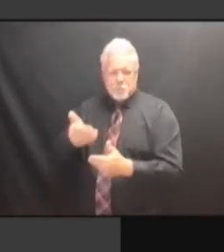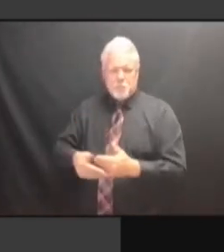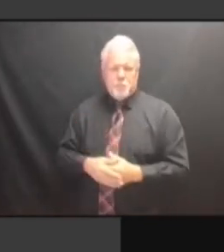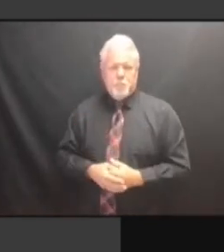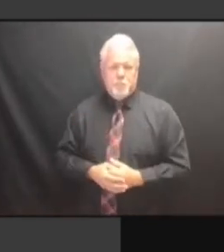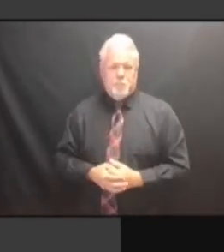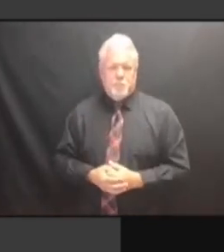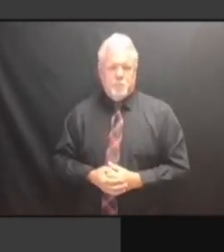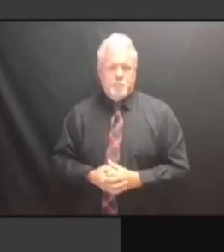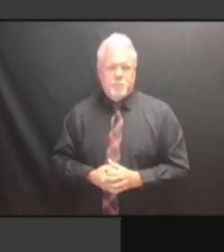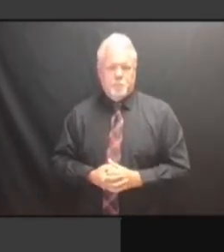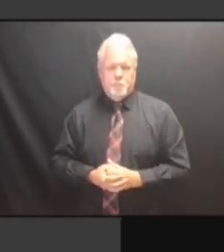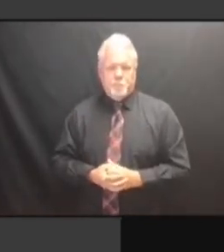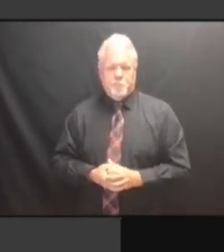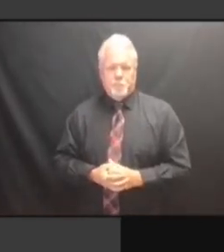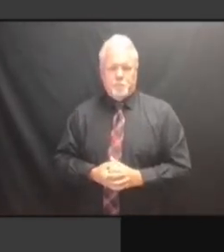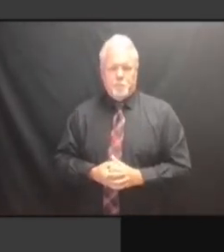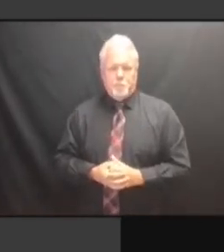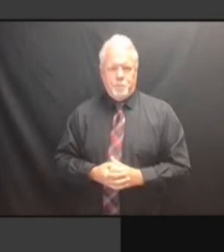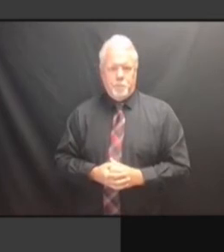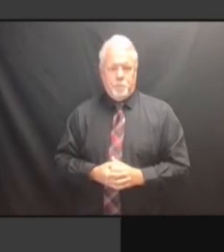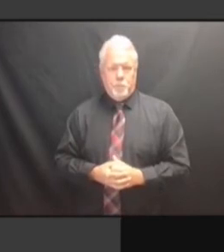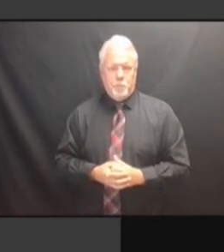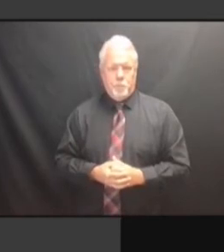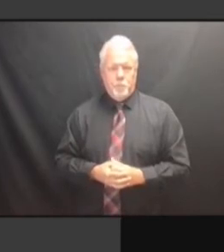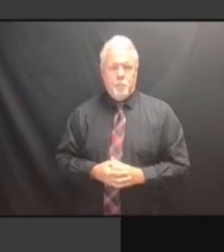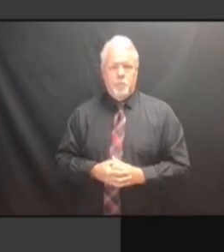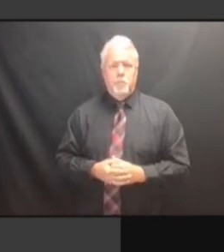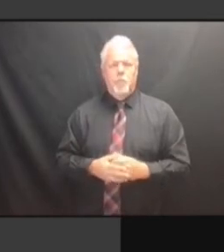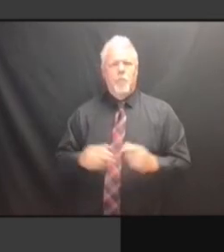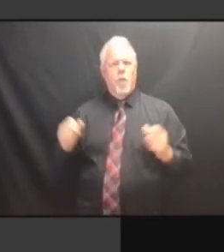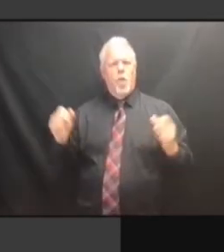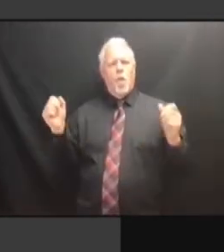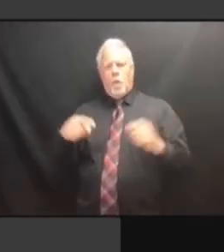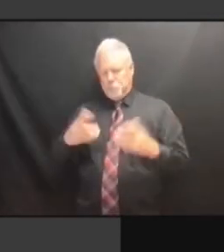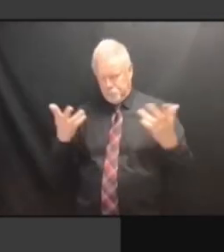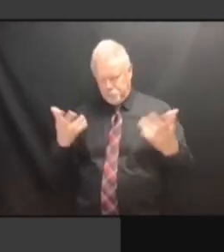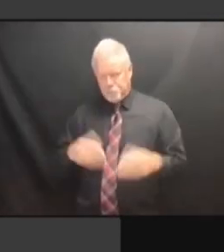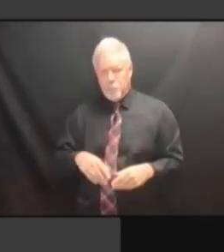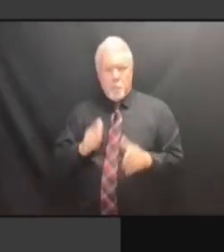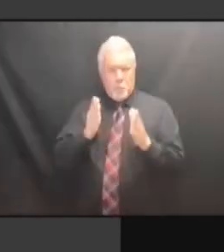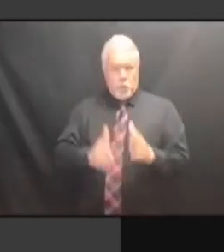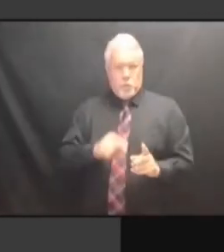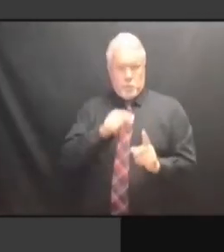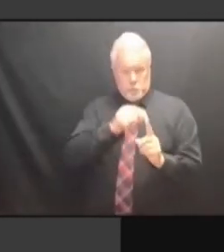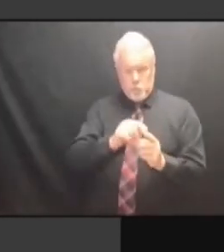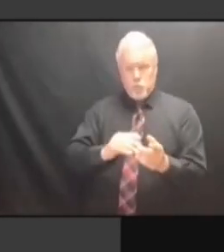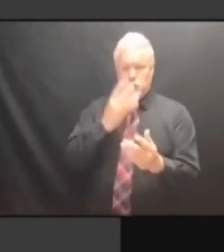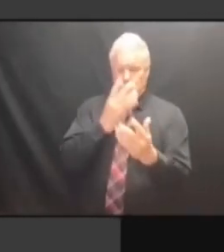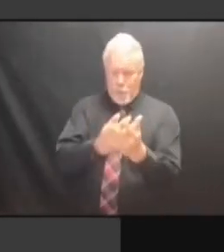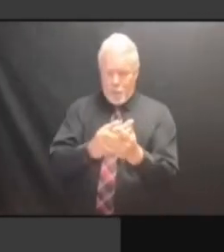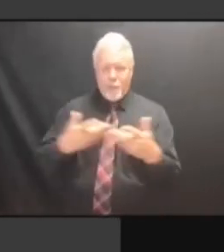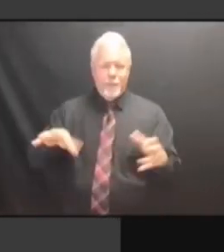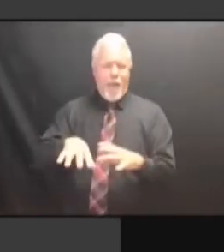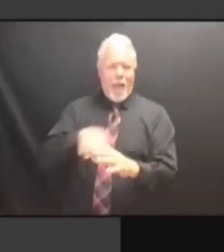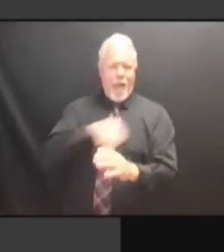IF SOMEONE IS INCARCERATED, THEY'RE IF SOMEONE IS INCARCERATED, THEY'RE RELEASED, IF SOMEONE IS INCARCERATED, THEY'RE RELEASED, THEY IF SOMEONE IS INCARCERATED, THEY'RE RELEASED, THEY REGISTER, THEY'RE RELEASED, THEY REGISTER, THEY'RE RELEASED, THEY REGISTER, THEY THEY'RE RELEASED, THEY REGISTER, THEY GET THEY'RE RELEASED, THEY REGISTER, THEY GET PUT THEY'RE RELEASED, THEY REGISTER, THEY GET PUT BACK THEY'RE RELEASED, THEY REGISTER, THEY GET PUT BACK IN, THEY'RE RELEASED, THEY REGISTER, THEY GET PUT BACK IN, THEY THEY'RE RELEASED, THEY REGISTER, THEY GET PUT BACK IN, THEY COME THEY GET PUT BACK IN, THEY COME THEY GET PUT BACK IN, THEY COME OUT, THEY GET PUT BACK IN, THEY COME OUT, THEY THEY GET PUT BACK IN, THEY COME OUT, THEY HAVE THEY GET PUT BACK IN, THEY COME OUT, THEY HAVE TO THEY GET PUT BACK IN, THEY COME OUT, THEY HAVE TO REGISTER THEY GET PUT BACK IN, THEY COME OUT, THEY HAVE TO REGISTER AGAIN OUT, THEY HAVE TO REGISTER AGAIN OUT, THEY HAVE TO REGISTER AGAIN THE OUT, THEY HAVE TO REGISTER AGAIN THE SECOND OUT, THEY HAVE TO REGISTER AGAIN THE SECOND TIME OUT, THEY HAVE TO REGISTER AGAIN THE SECOND TIME THEY